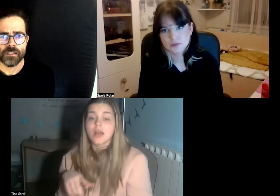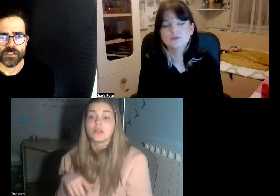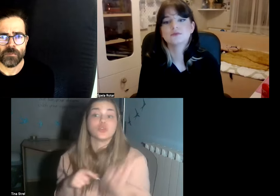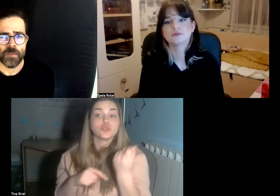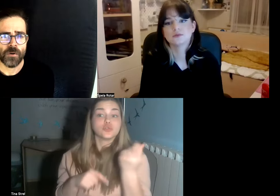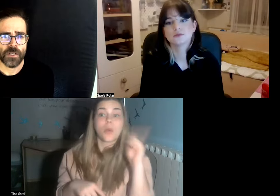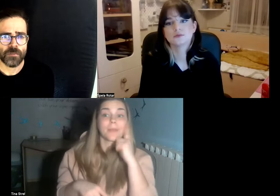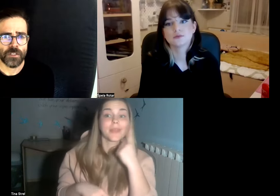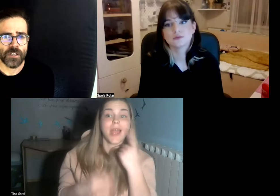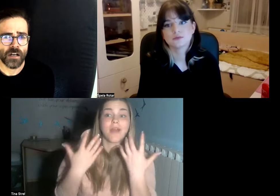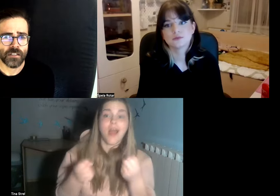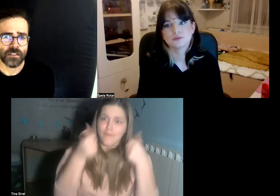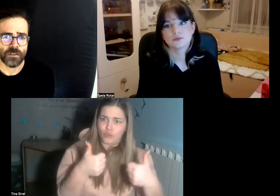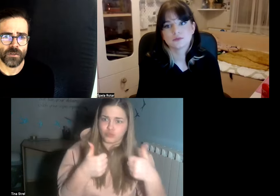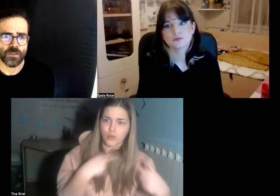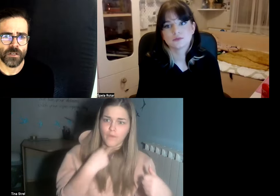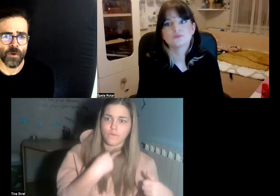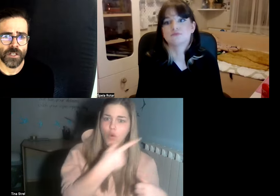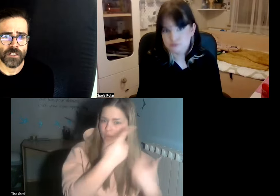for some people it is pretty hard to use their voice